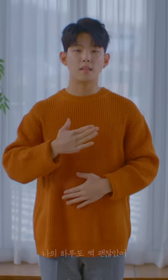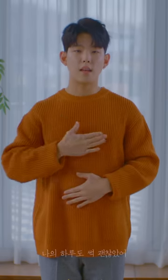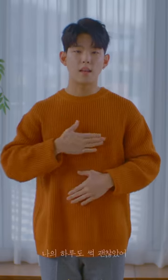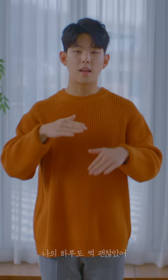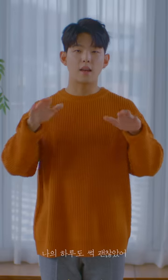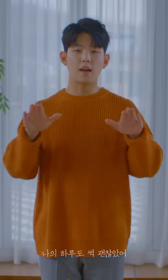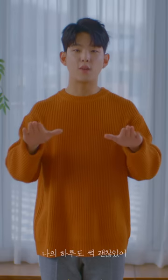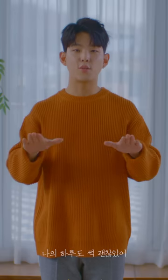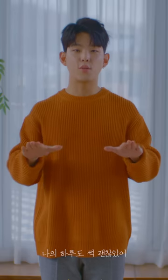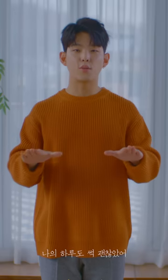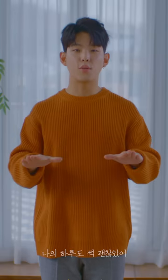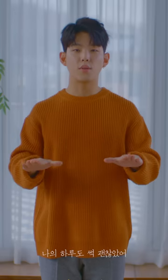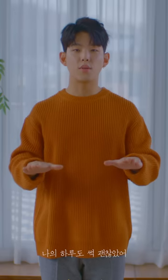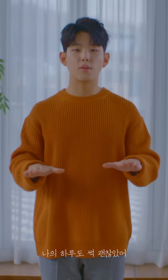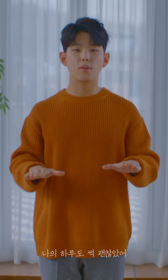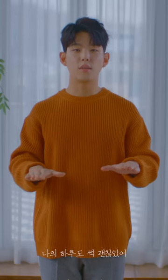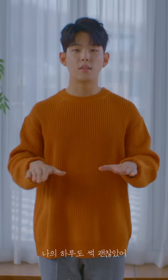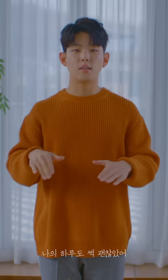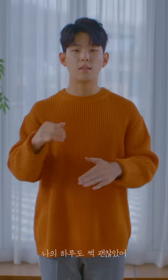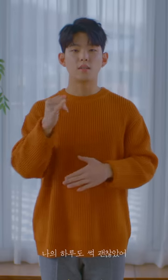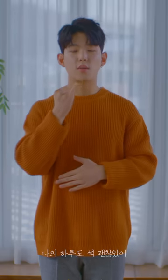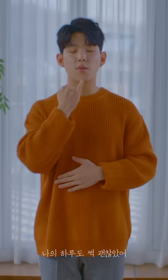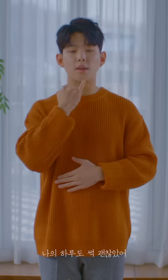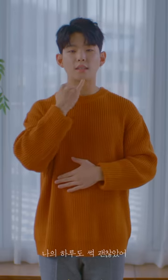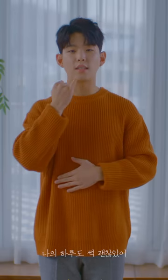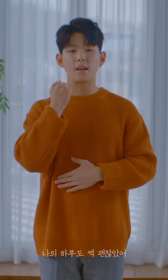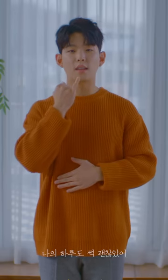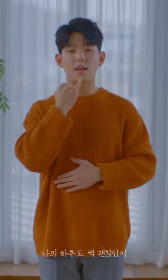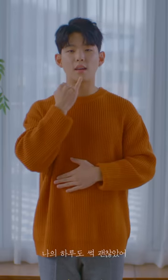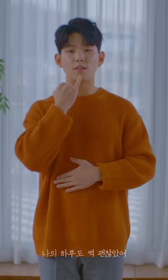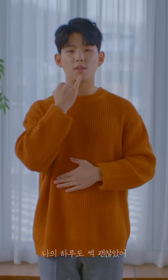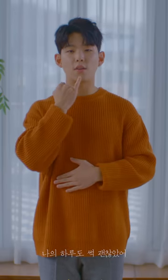Mine was pretty good too